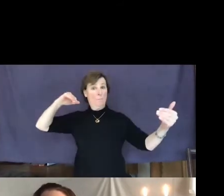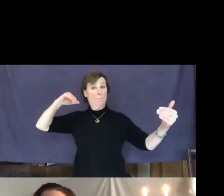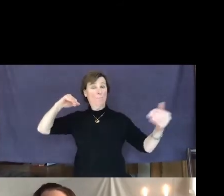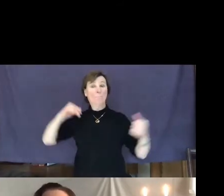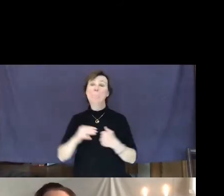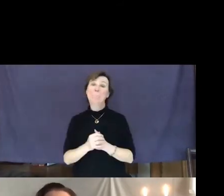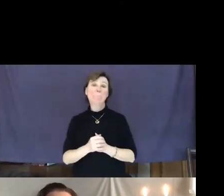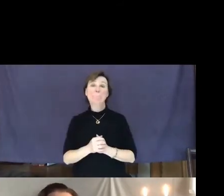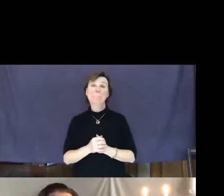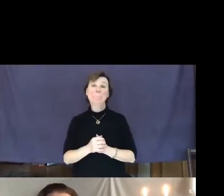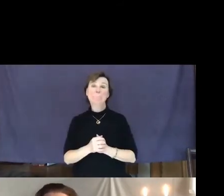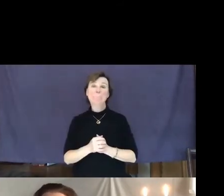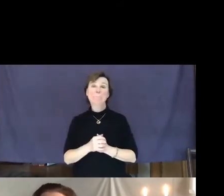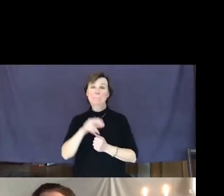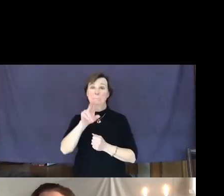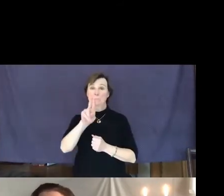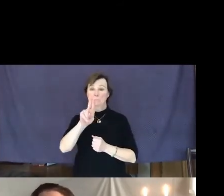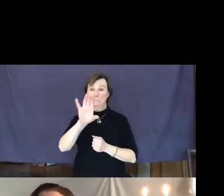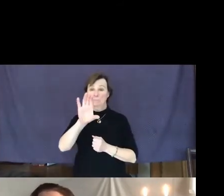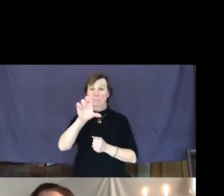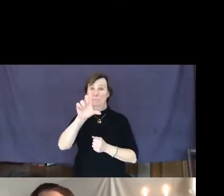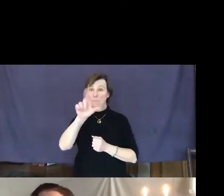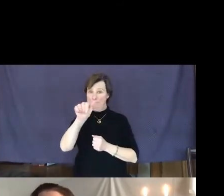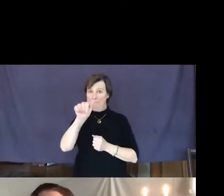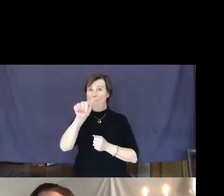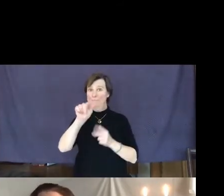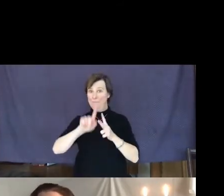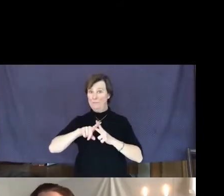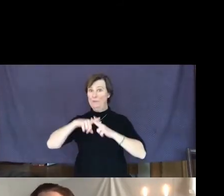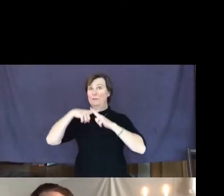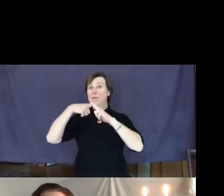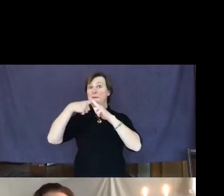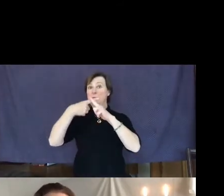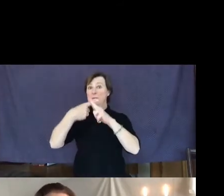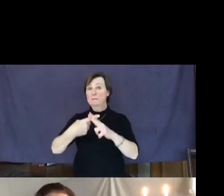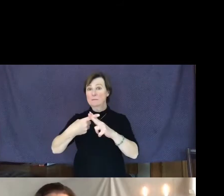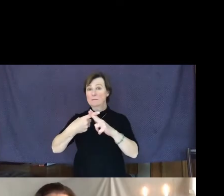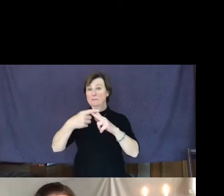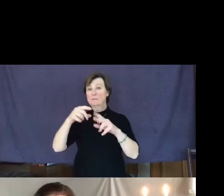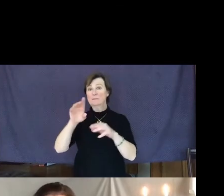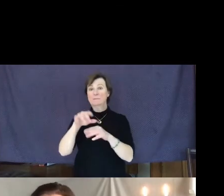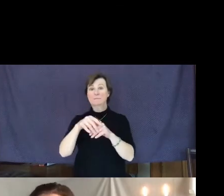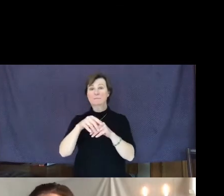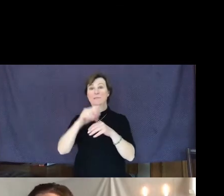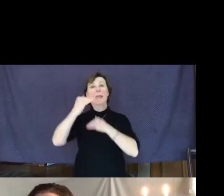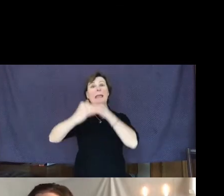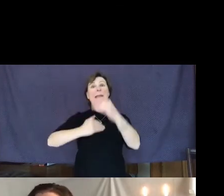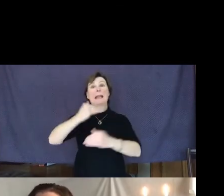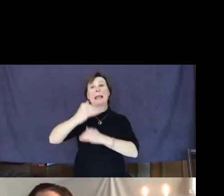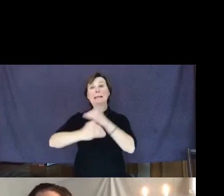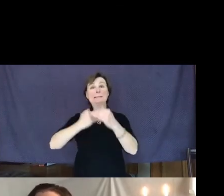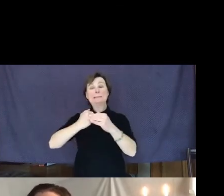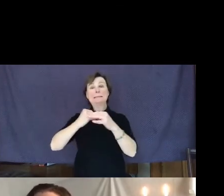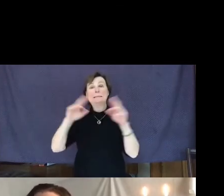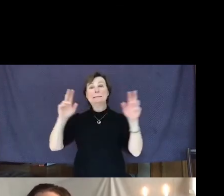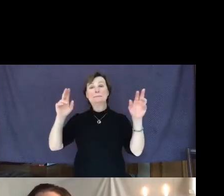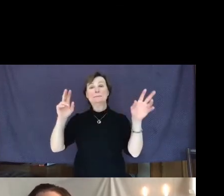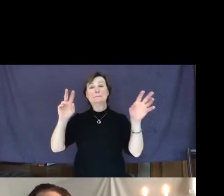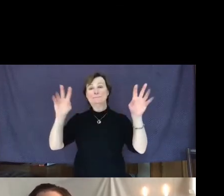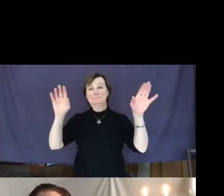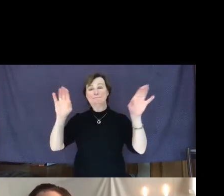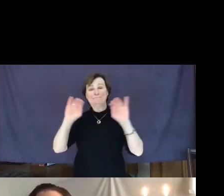UCLA has launched the Bedari Kindness Institute, a place where students can